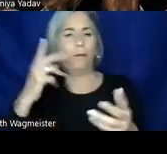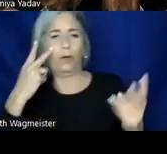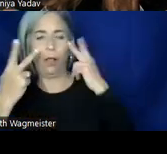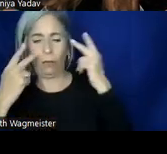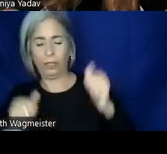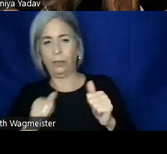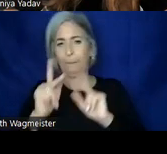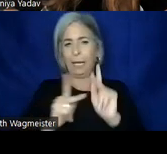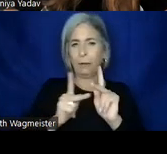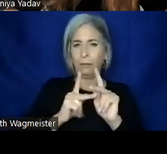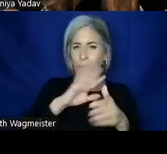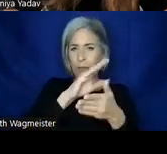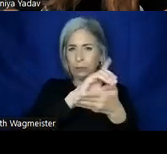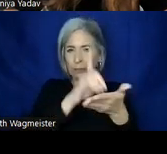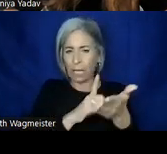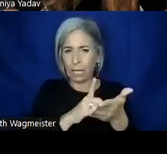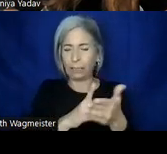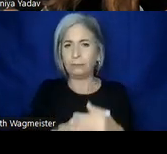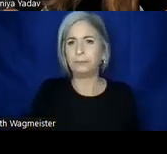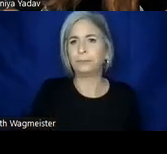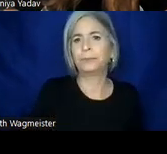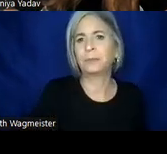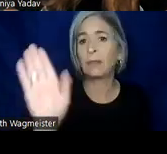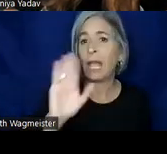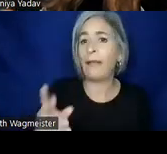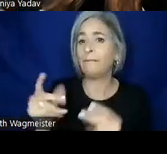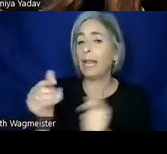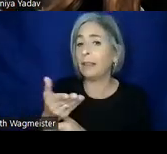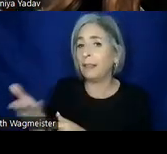and Loyal Truong to introduce themselves. >> LOYAL TRUONG: A quick thing, do you have